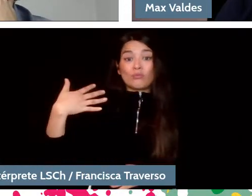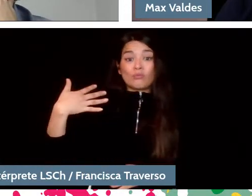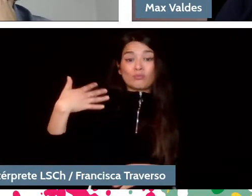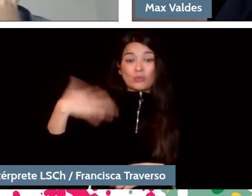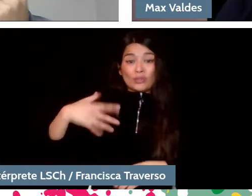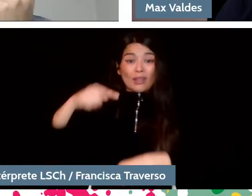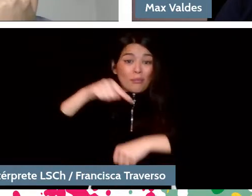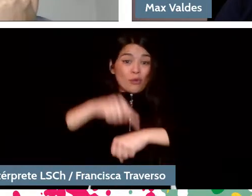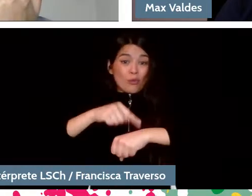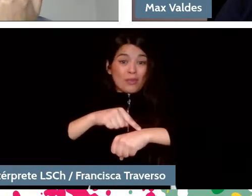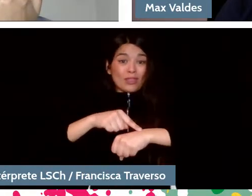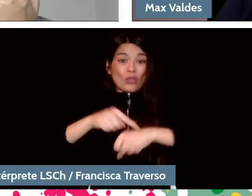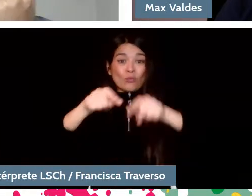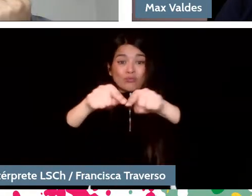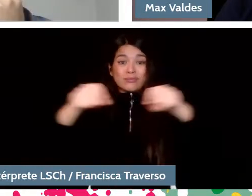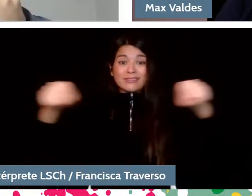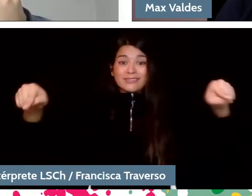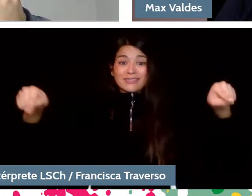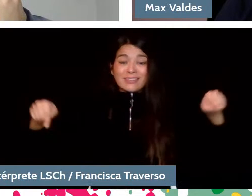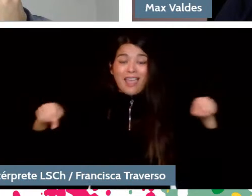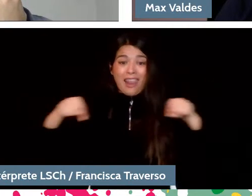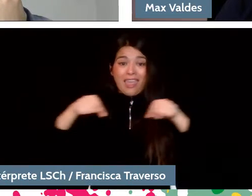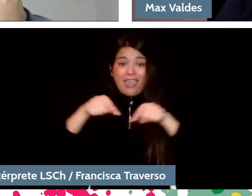and in a concert hall with an audience there.